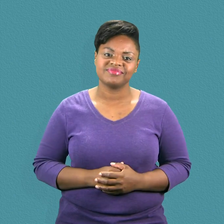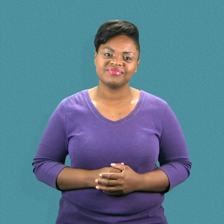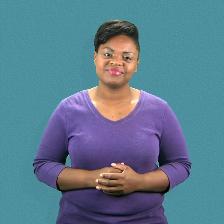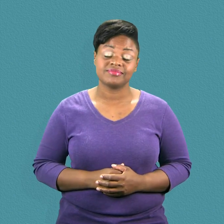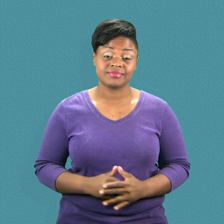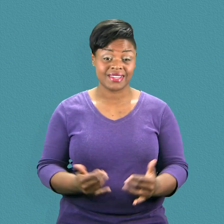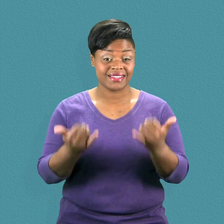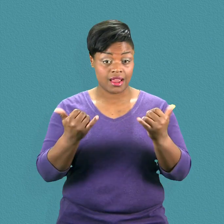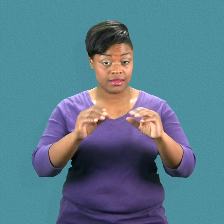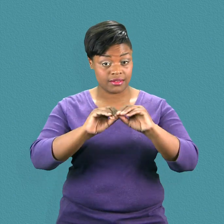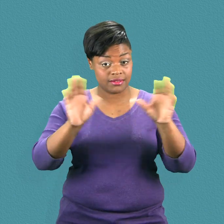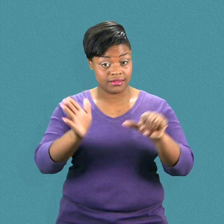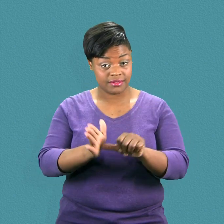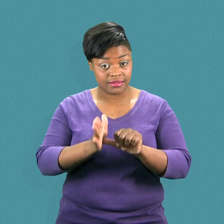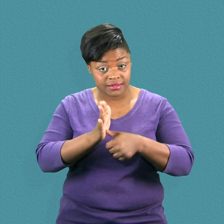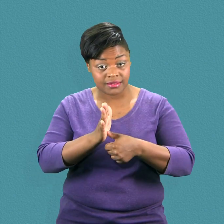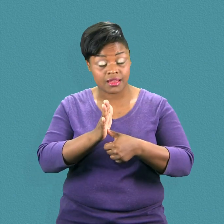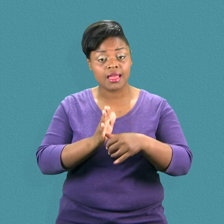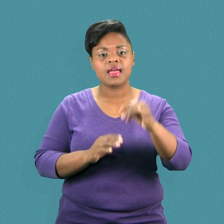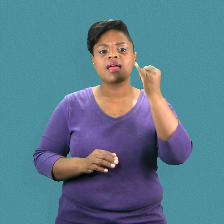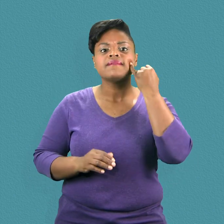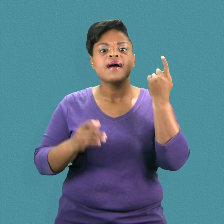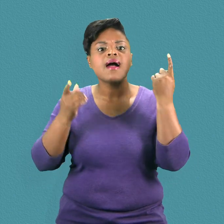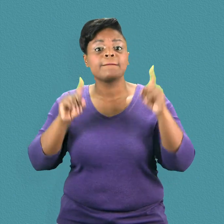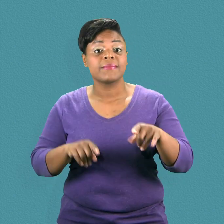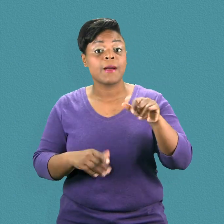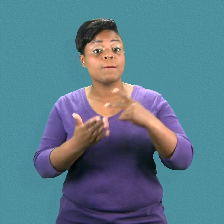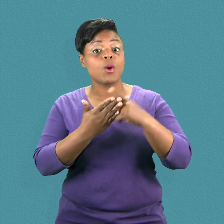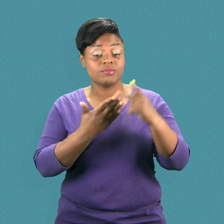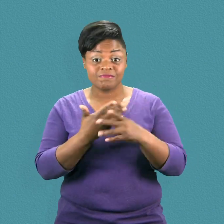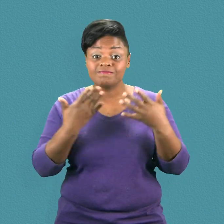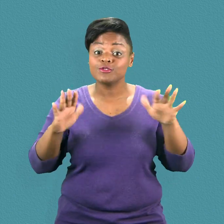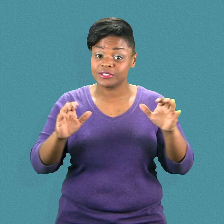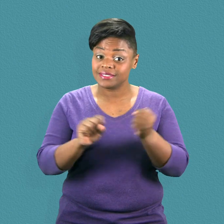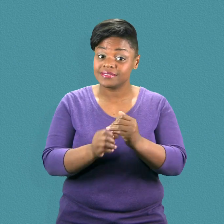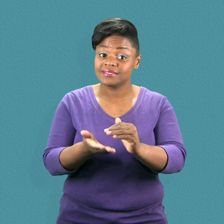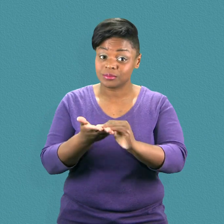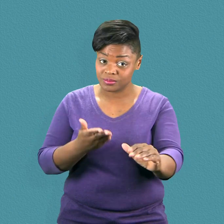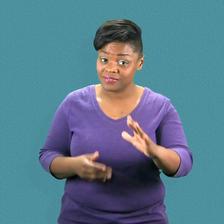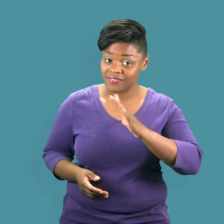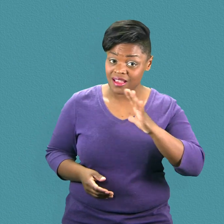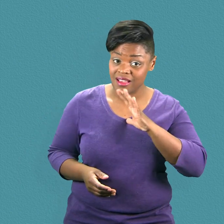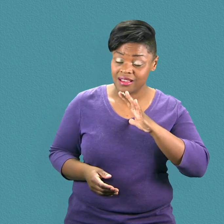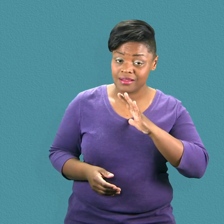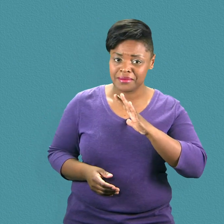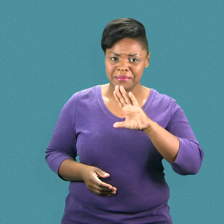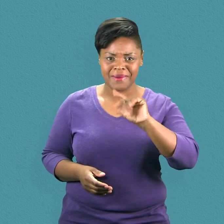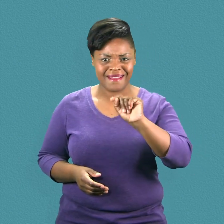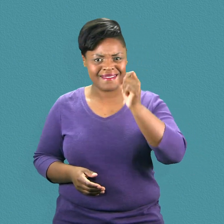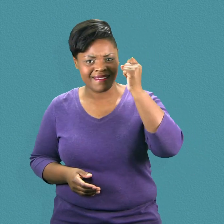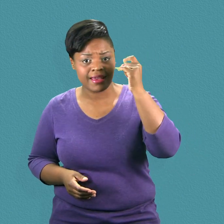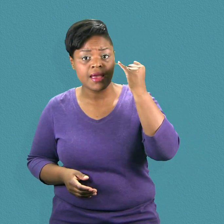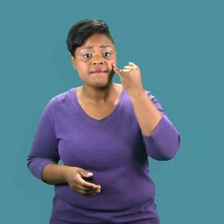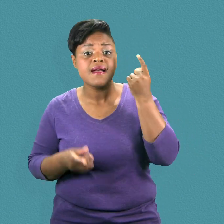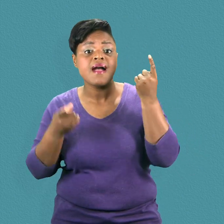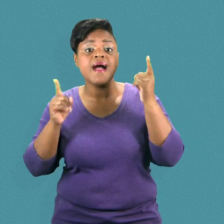Note that even if a program has an exemption from the captioning rules, if it is shown